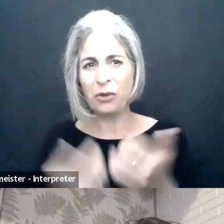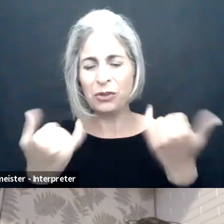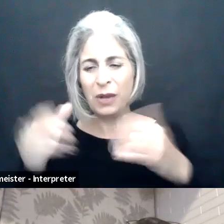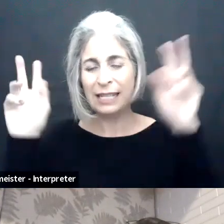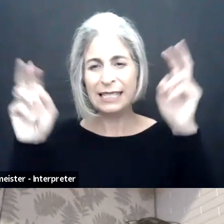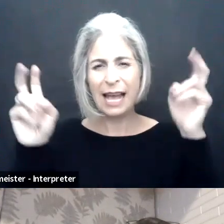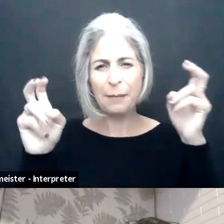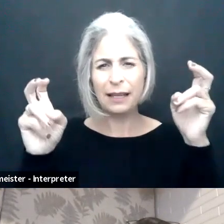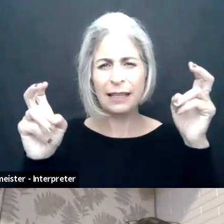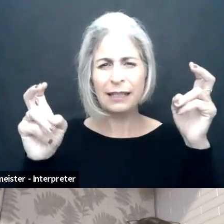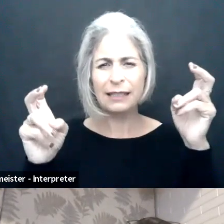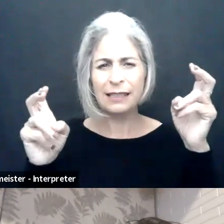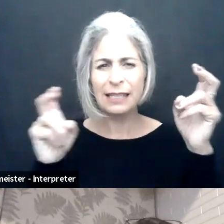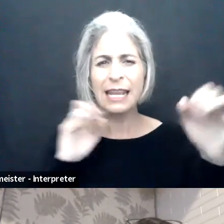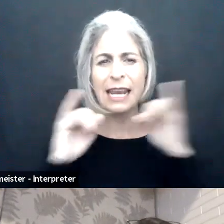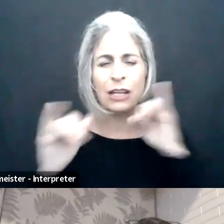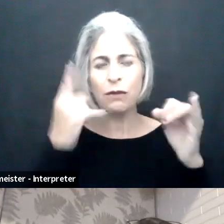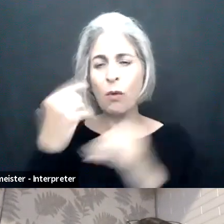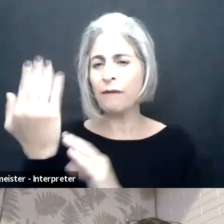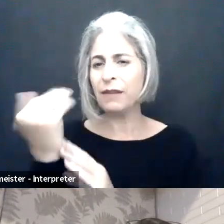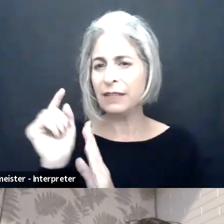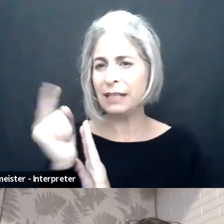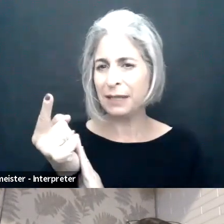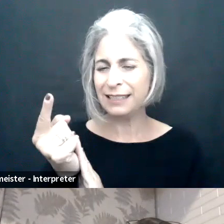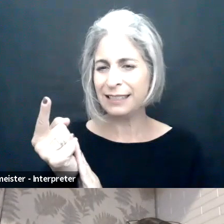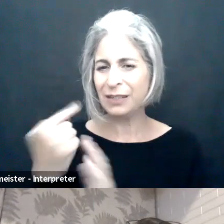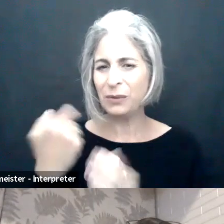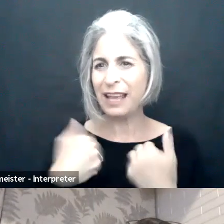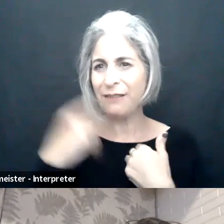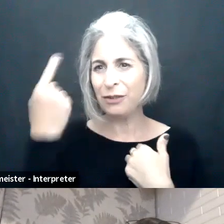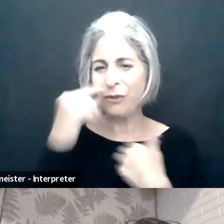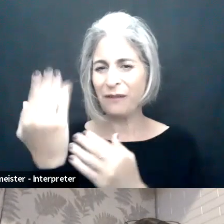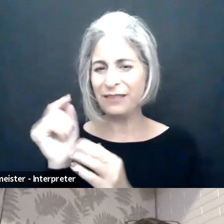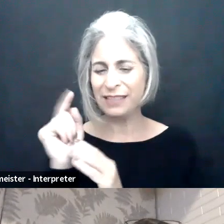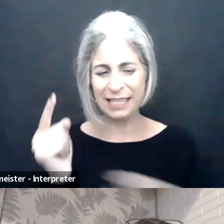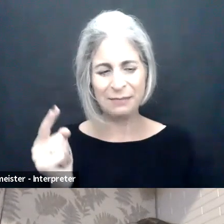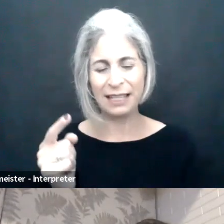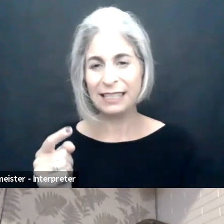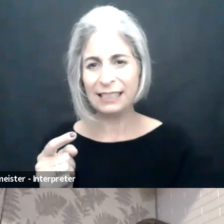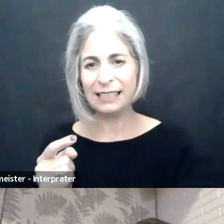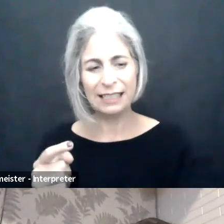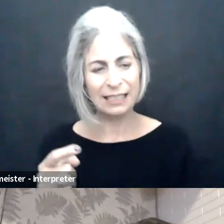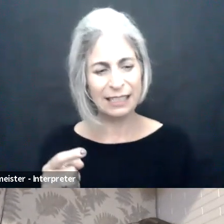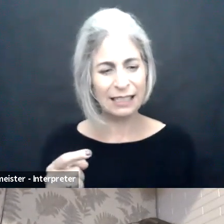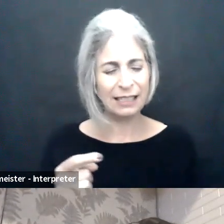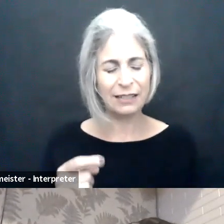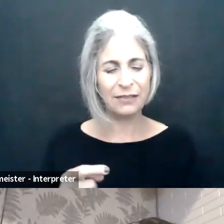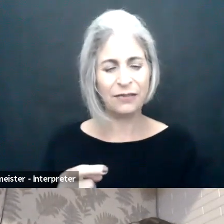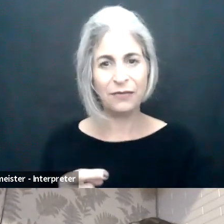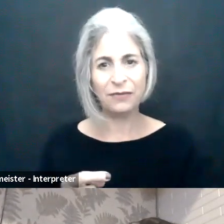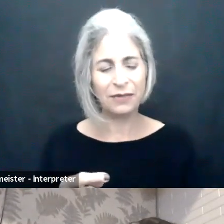We are so happy to have you both. Today's topic is going to be an interview for 15 minutes. Jennifer, we got you for 15 minutes, I'm